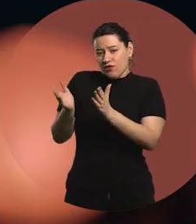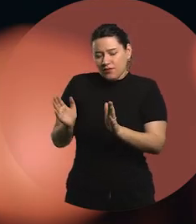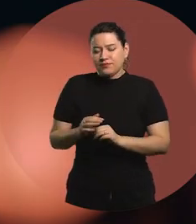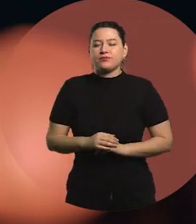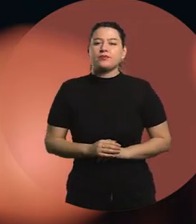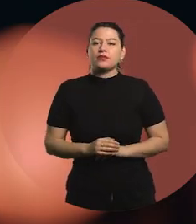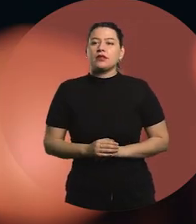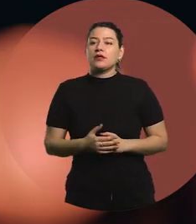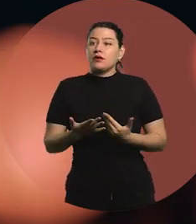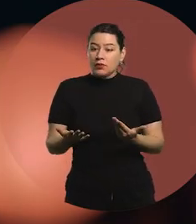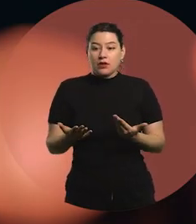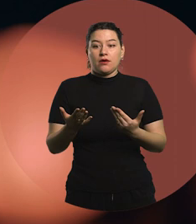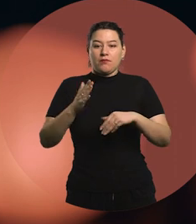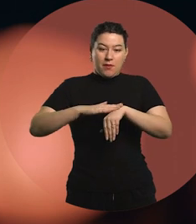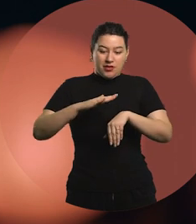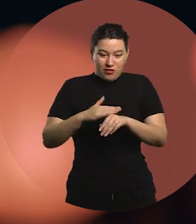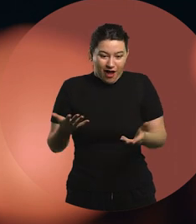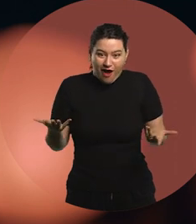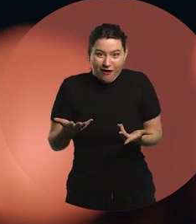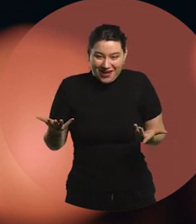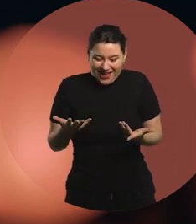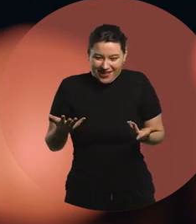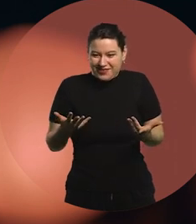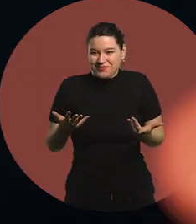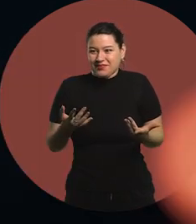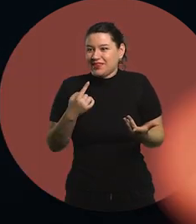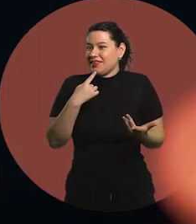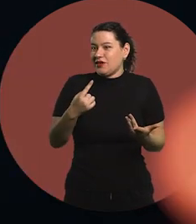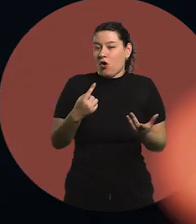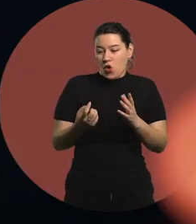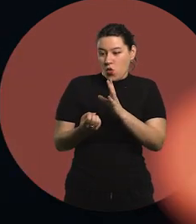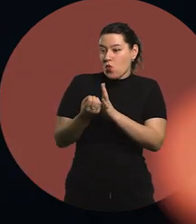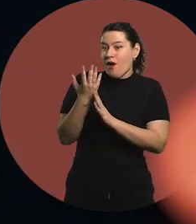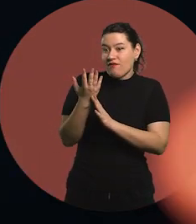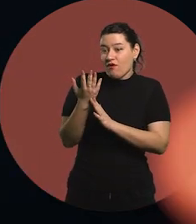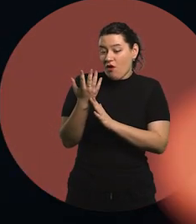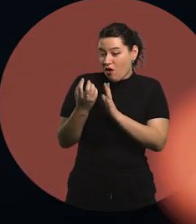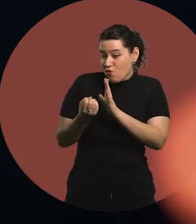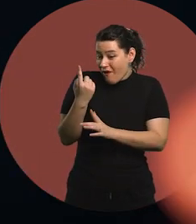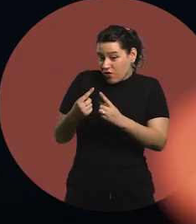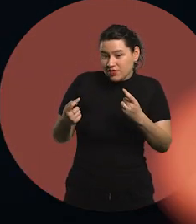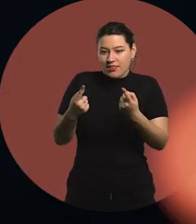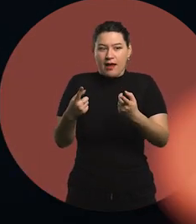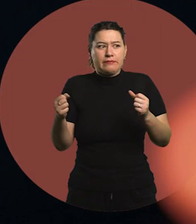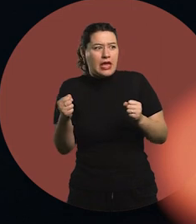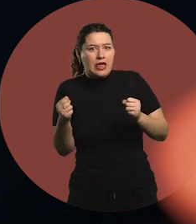When I apply this to the present, I always say: What does novelty spark in us? Fear, uncertainty.